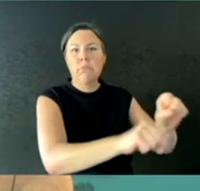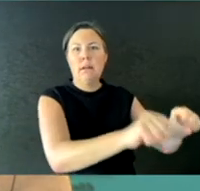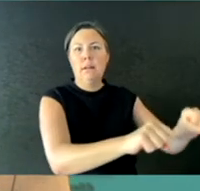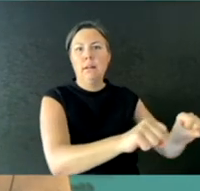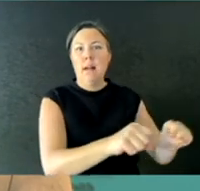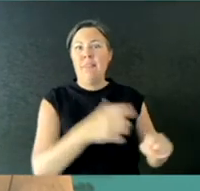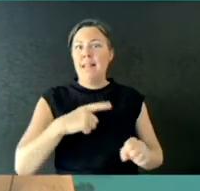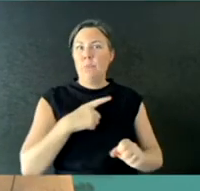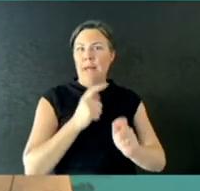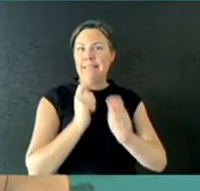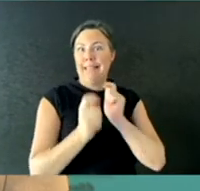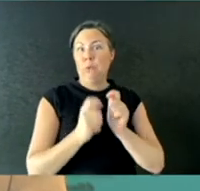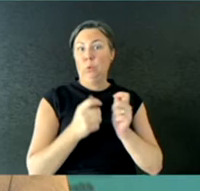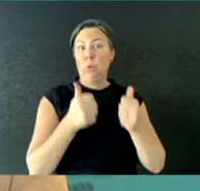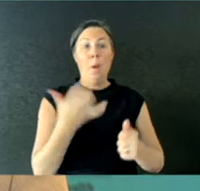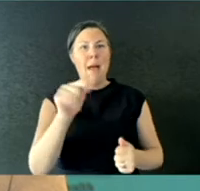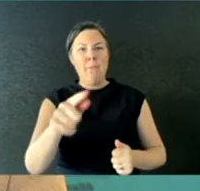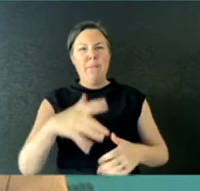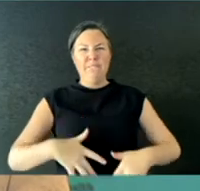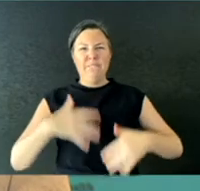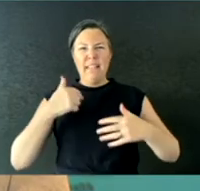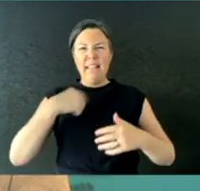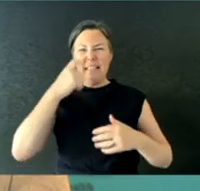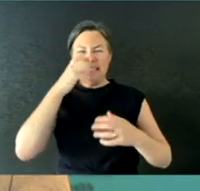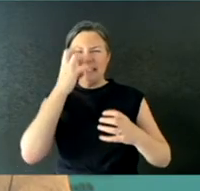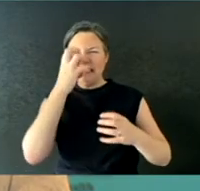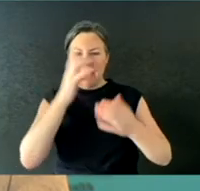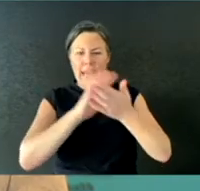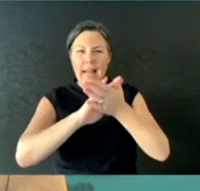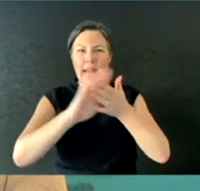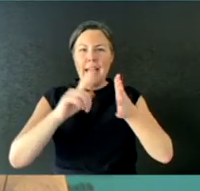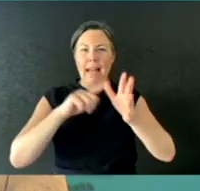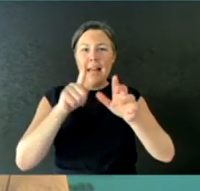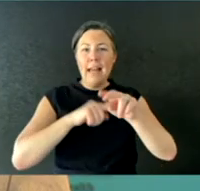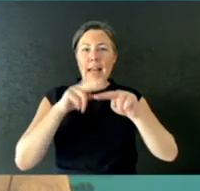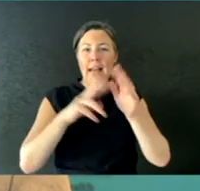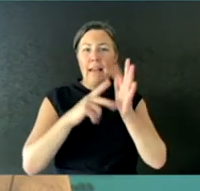you've got hay fever, if you haven't had a COVID-19 check, you need to go and get tested.